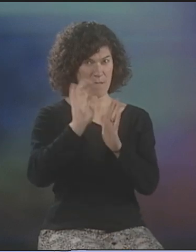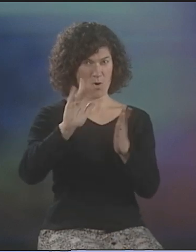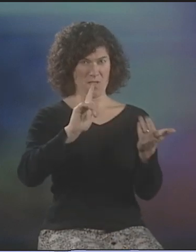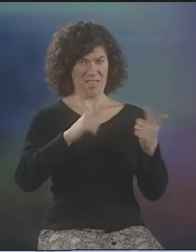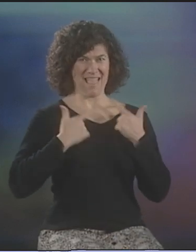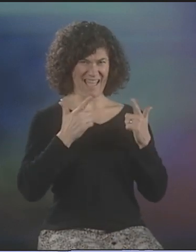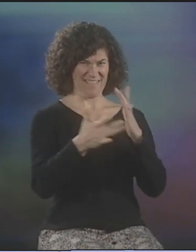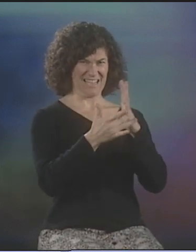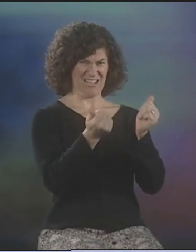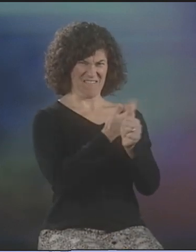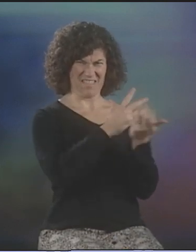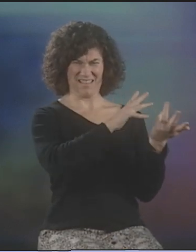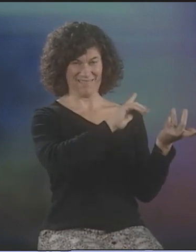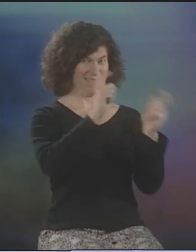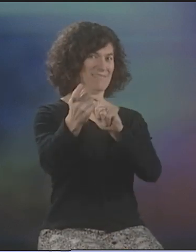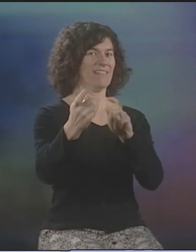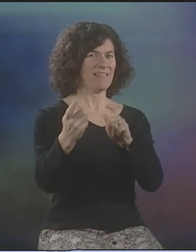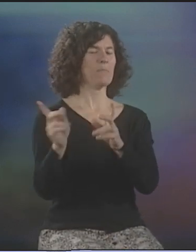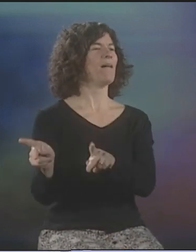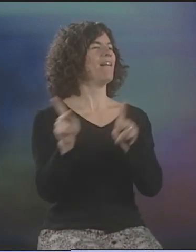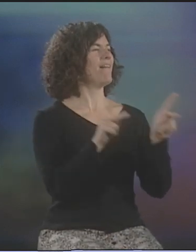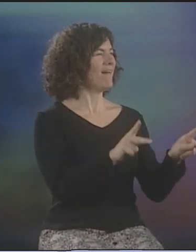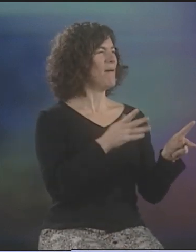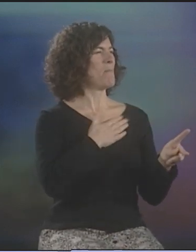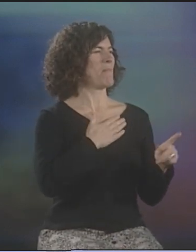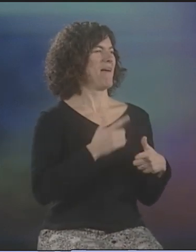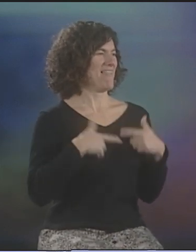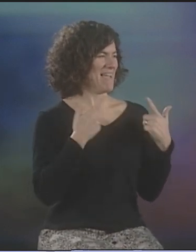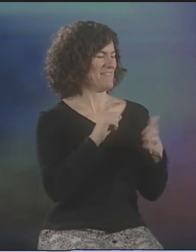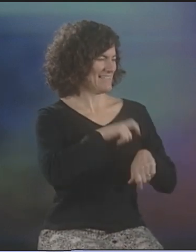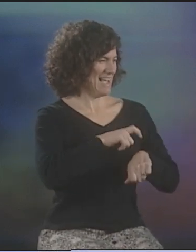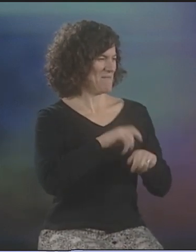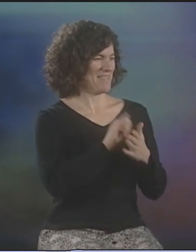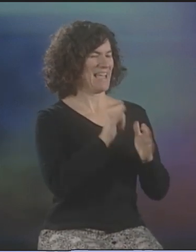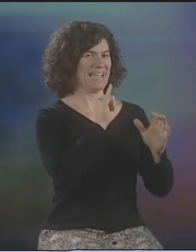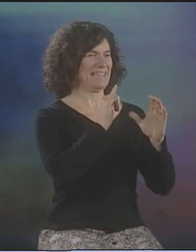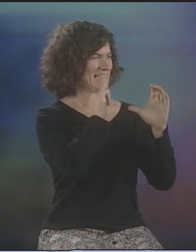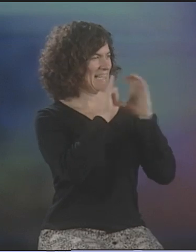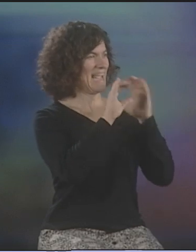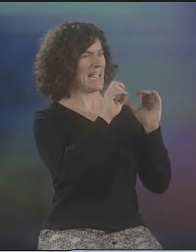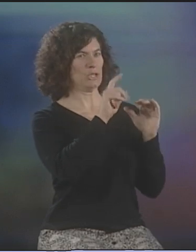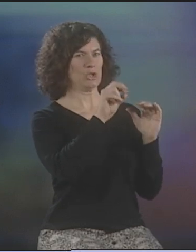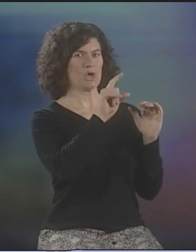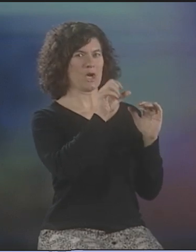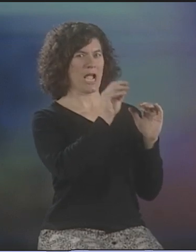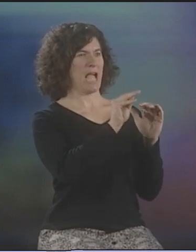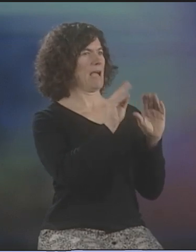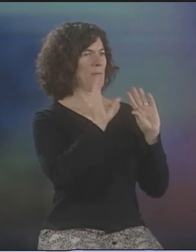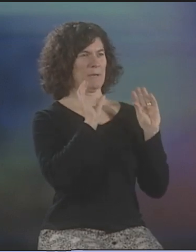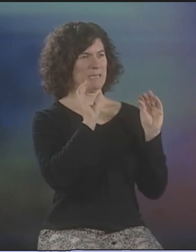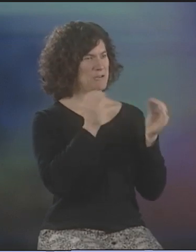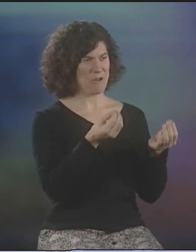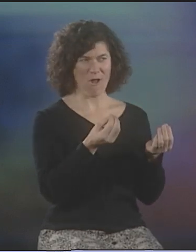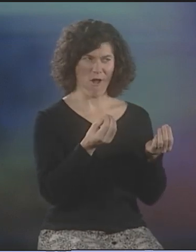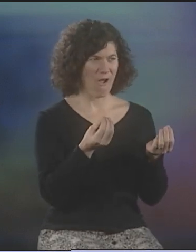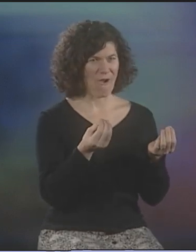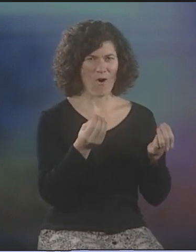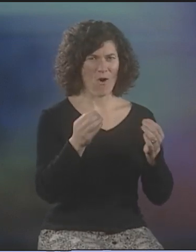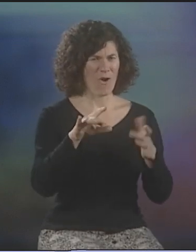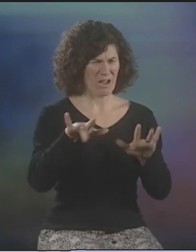AND SHE SAW SO MANY TECHNOLOGICAL CHANGES AND ADVANCES, AND THE SAME THING IS TRUE FOR ME. ALL WE HAD WAS INTERCOM AT THAT TIME, BECAUSE THERE WERE NO COMPUTERS.